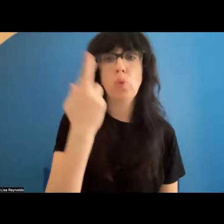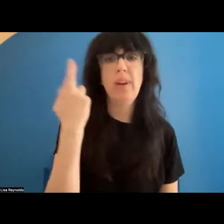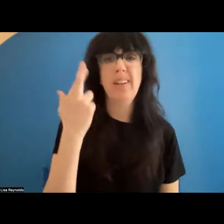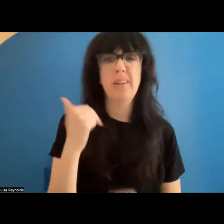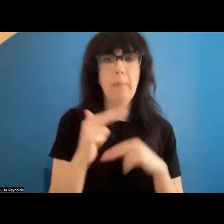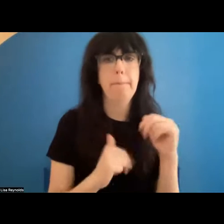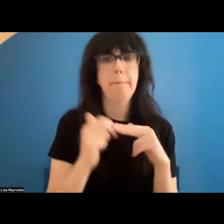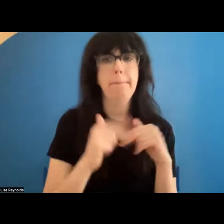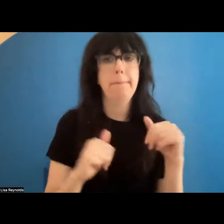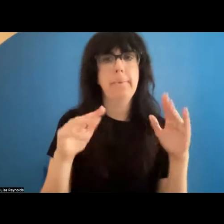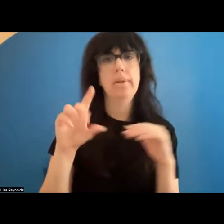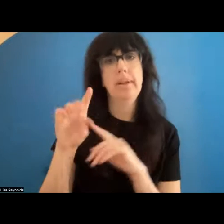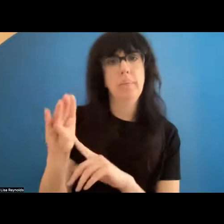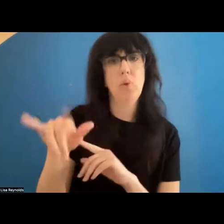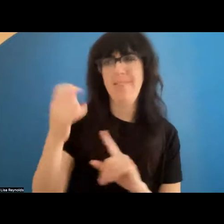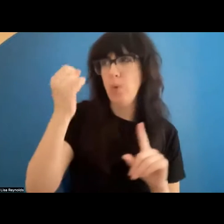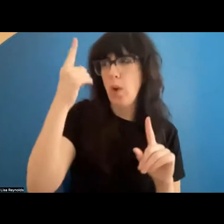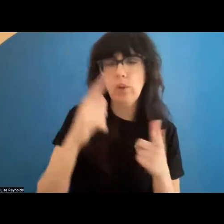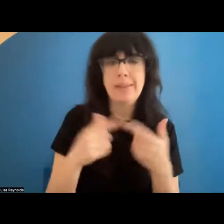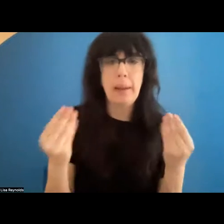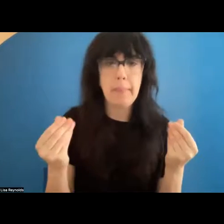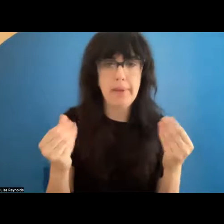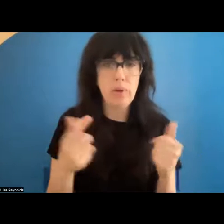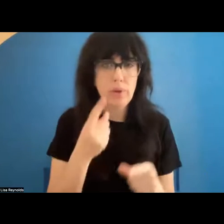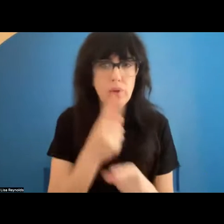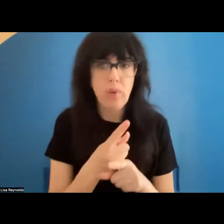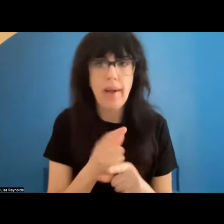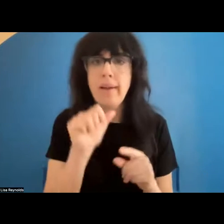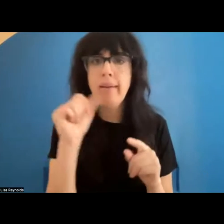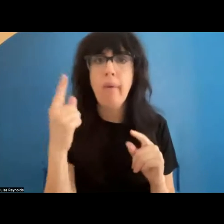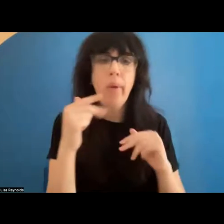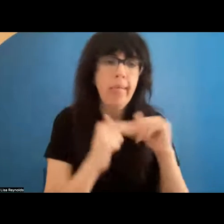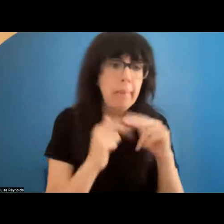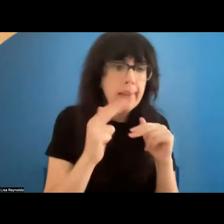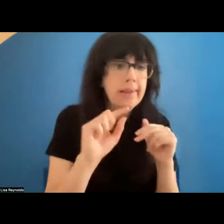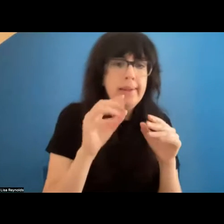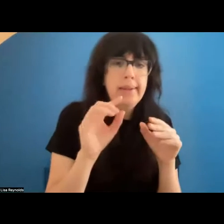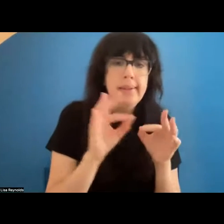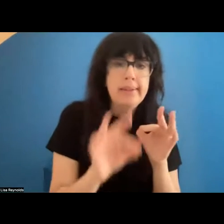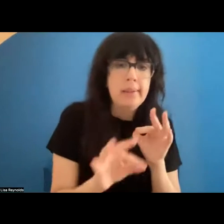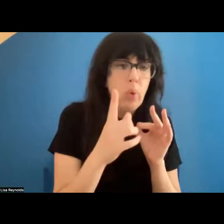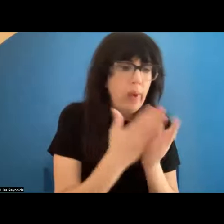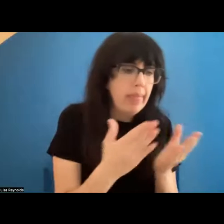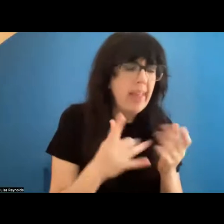that in building databases, you have to understand building materials. It's not just a container,